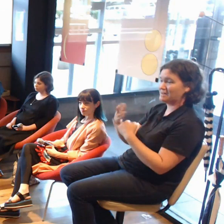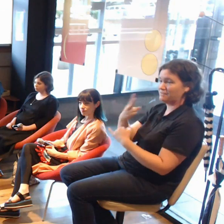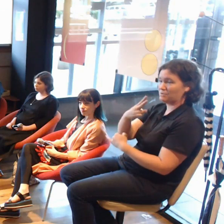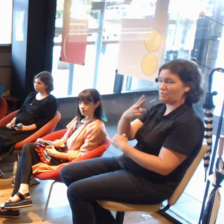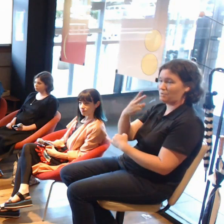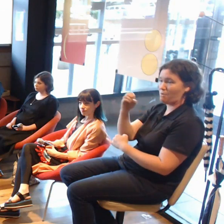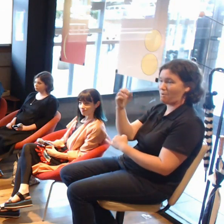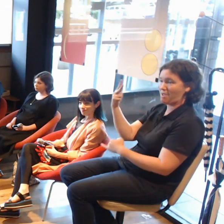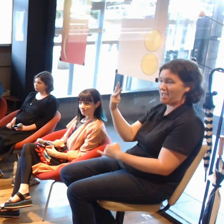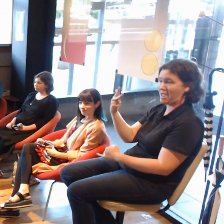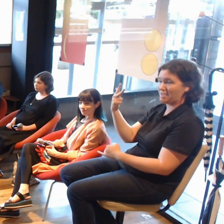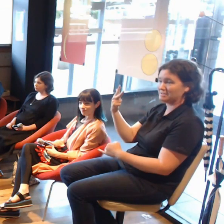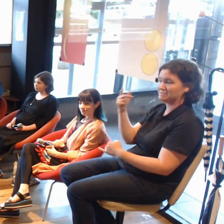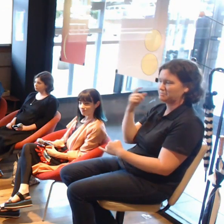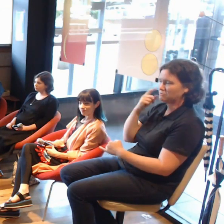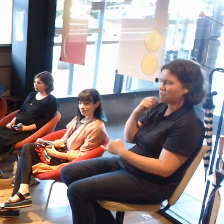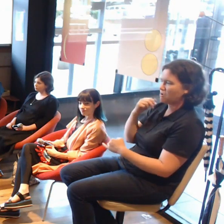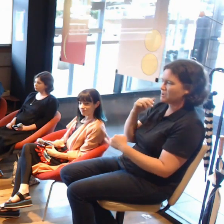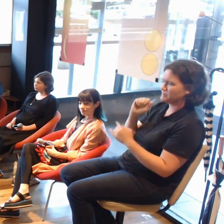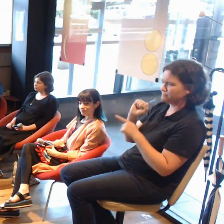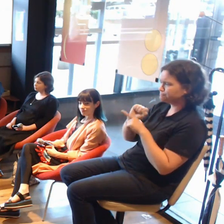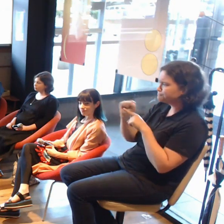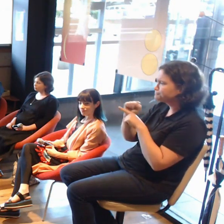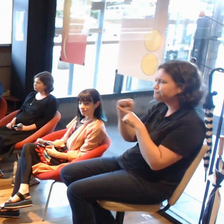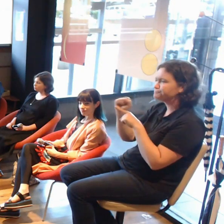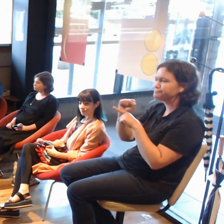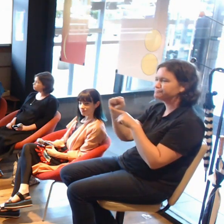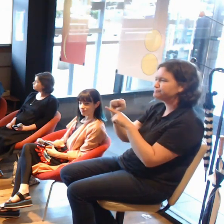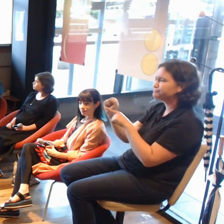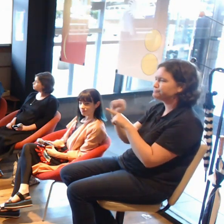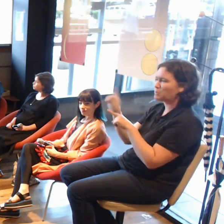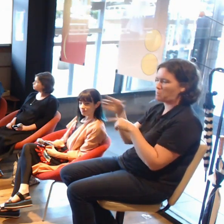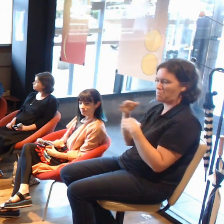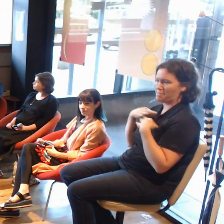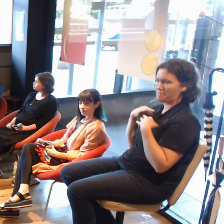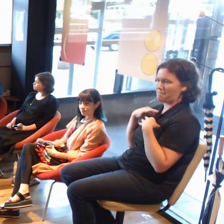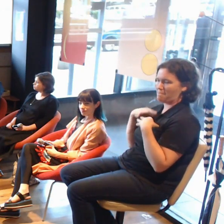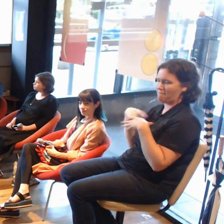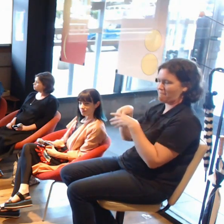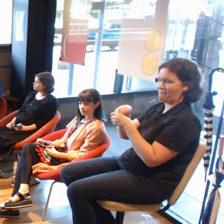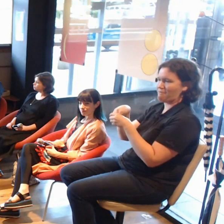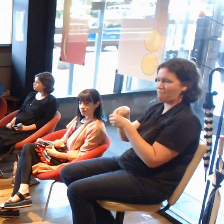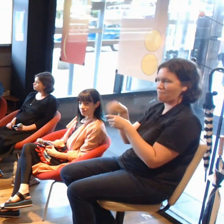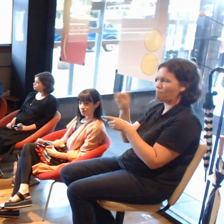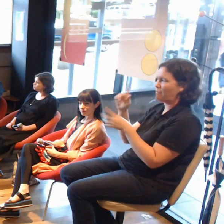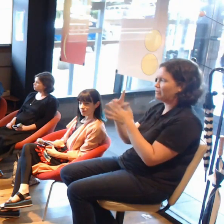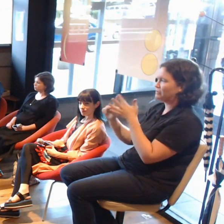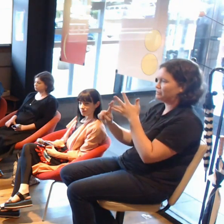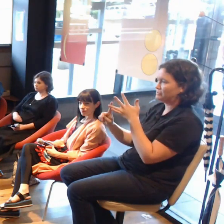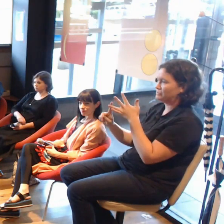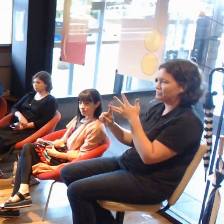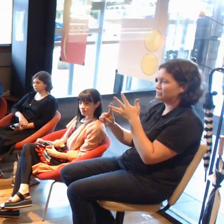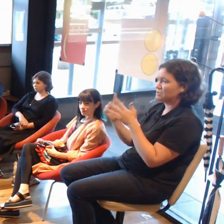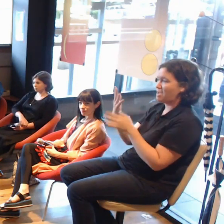and developing our sense of what the organisation does. As part of that, we have had five artist commissions we've been running through the year,